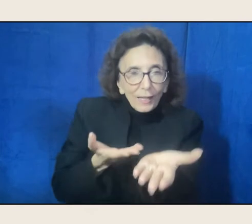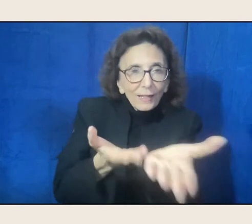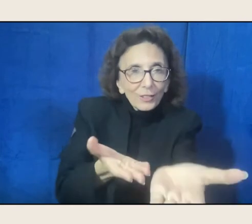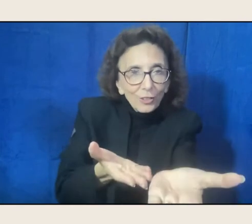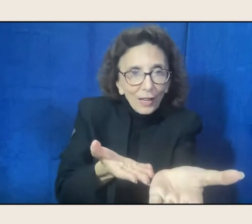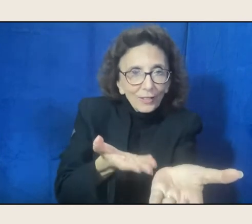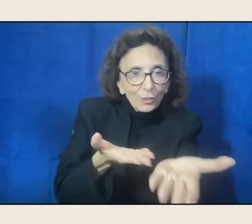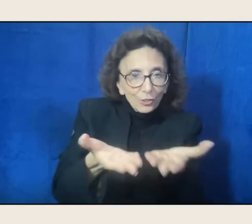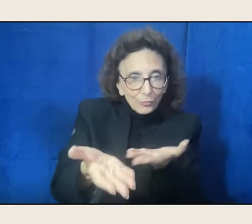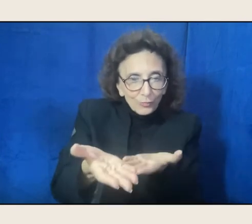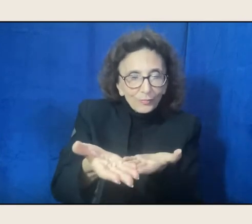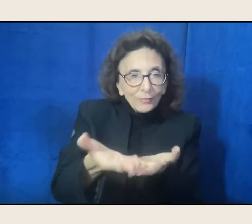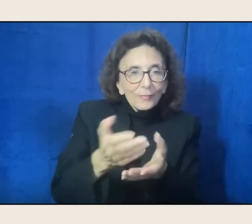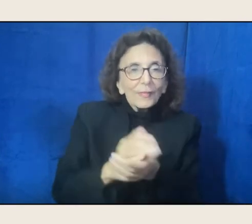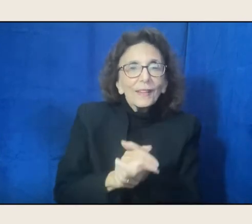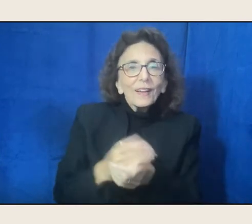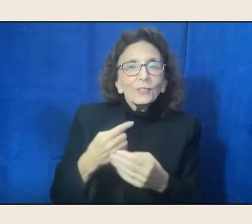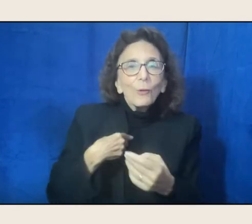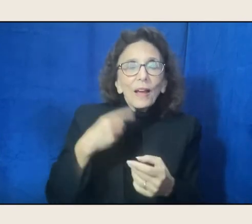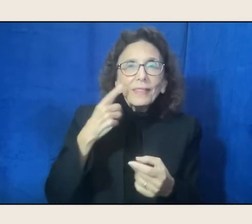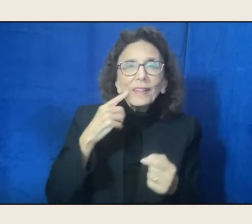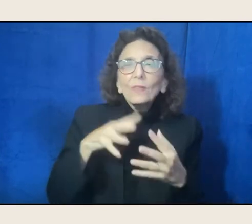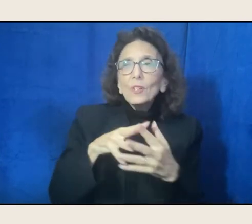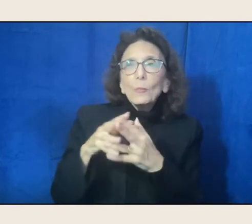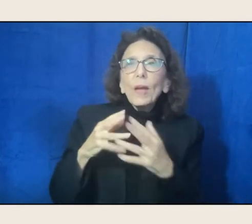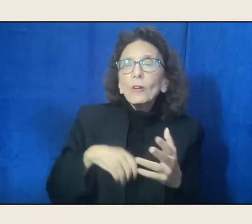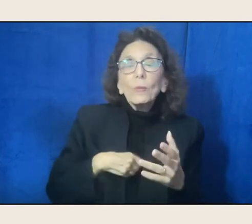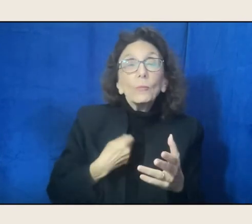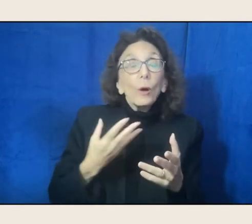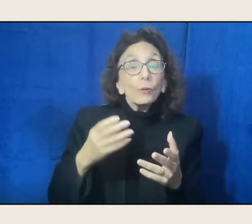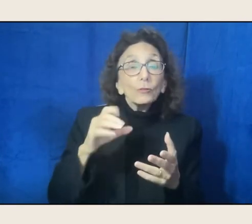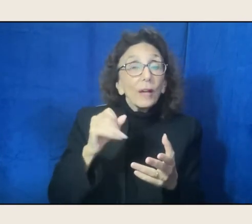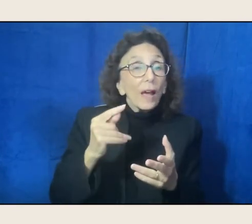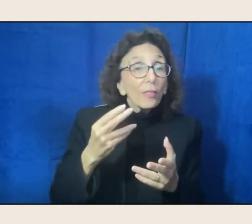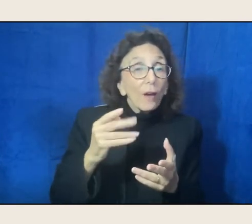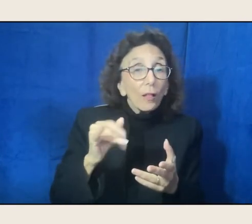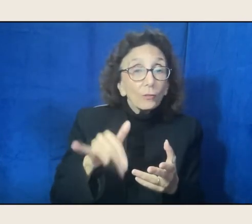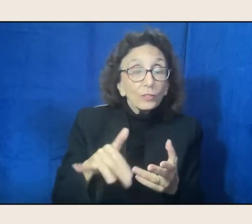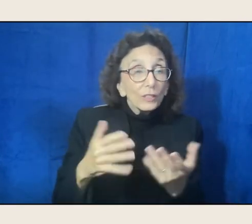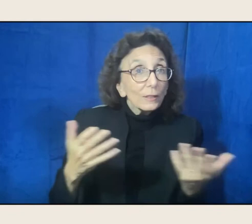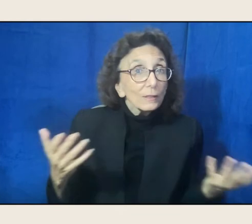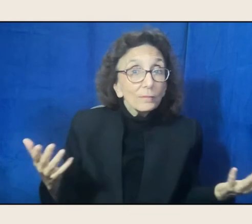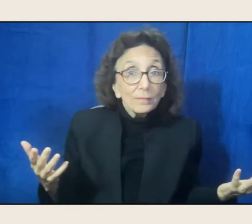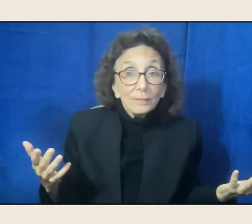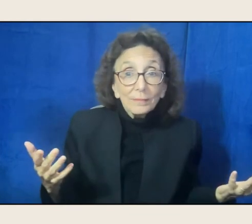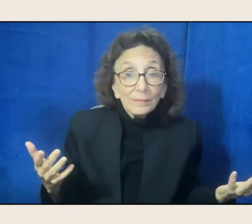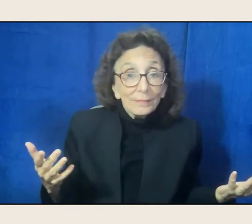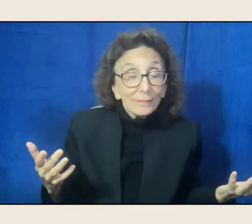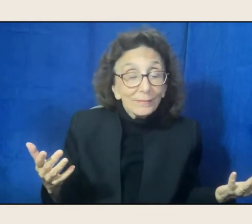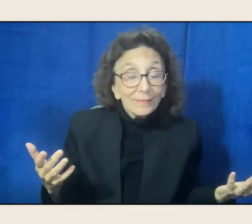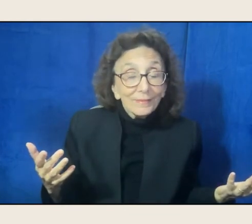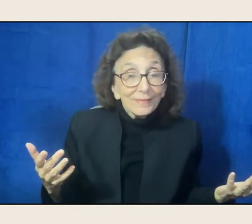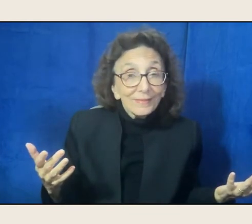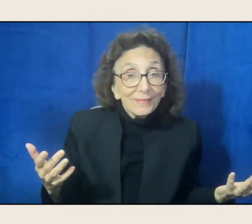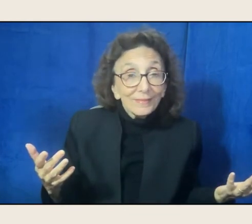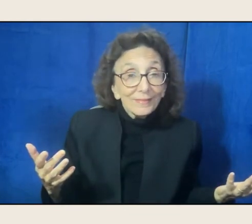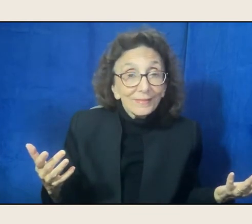American poetry anthologies where there are, most American poetry anthologies